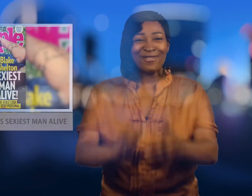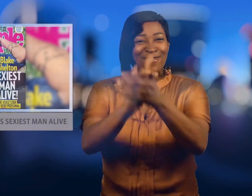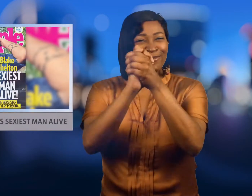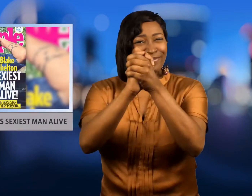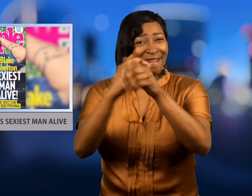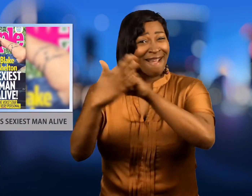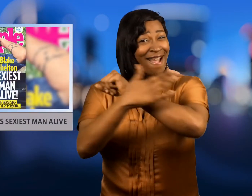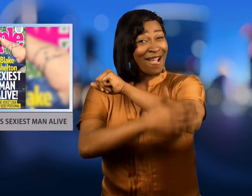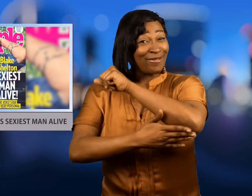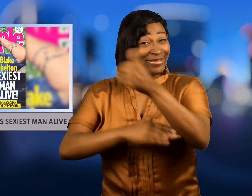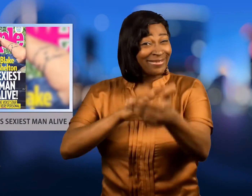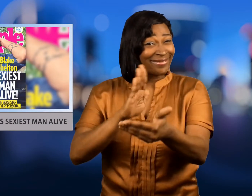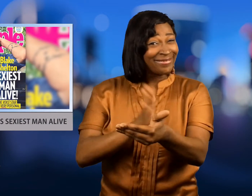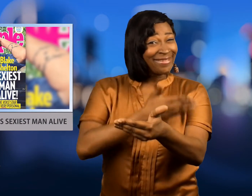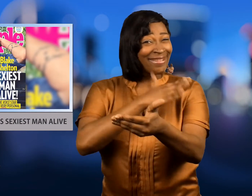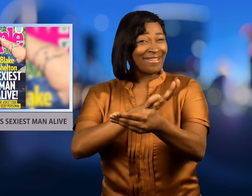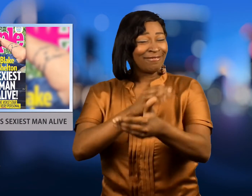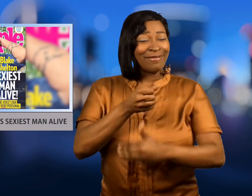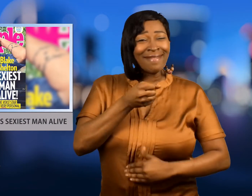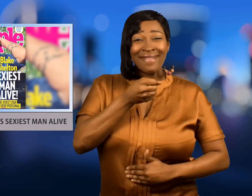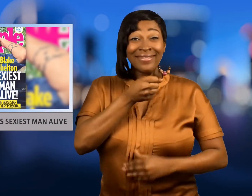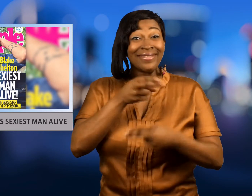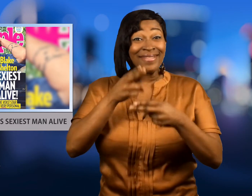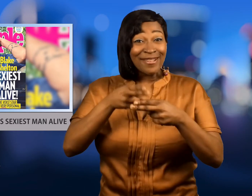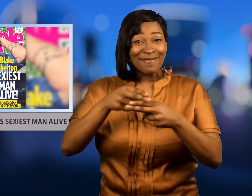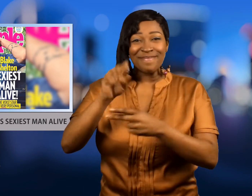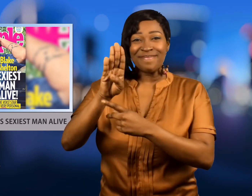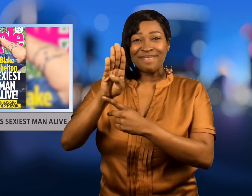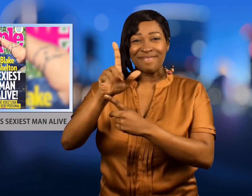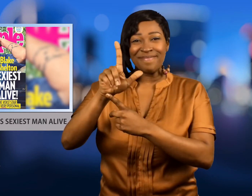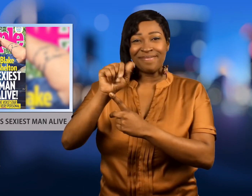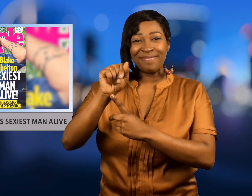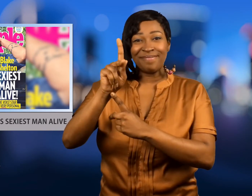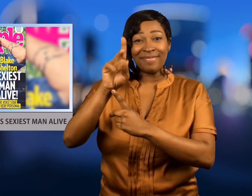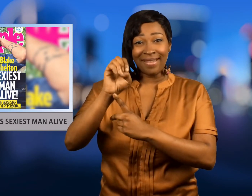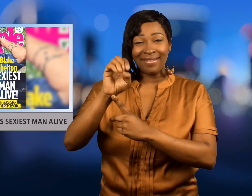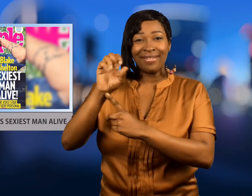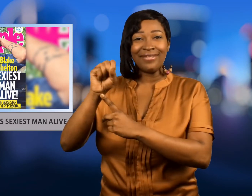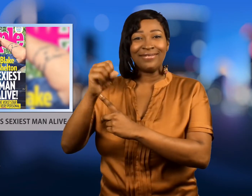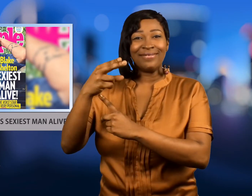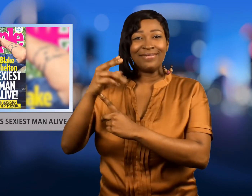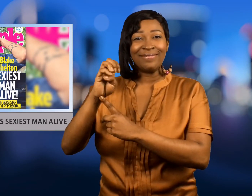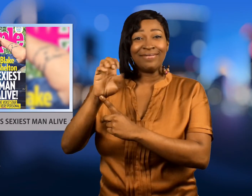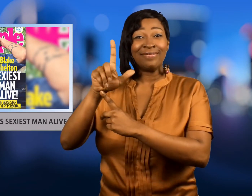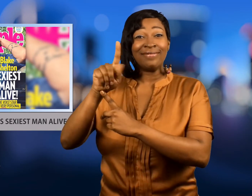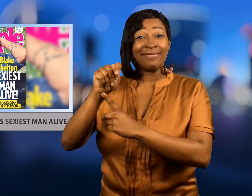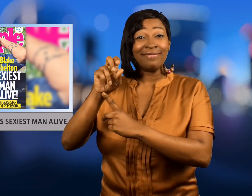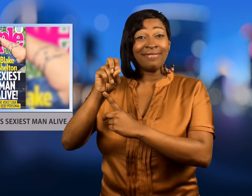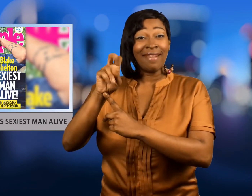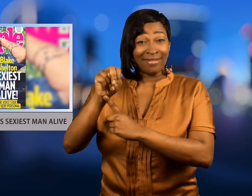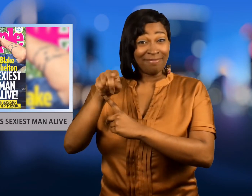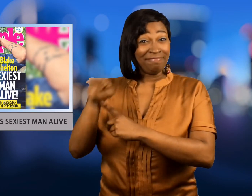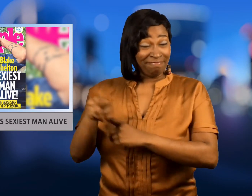Congratulations to country music star Blake Shelton.